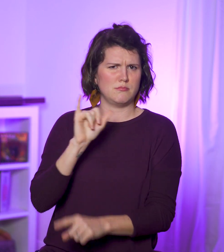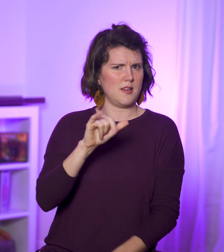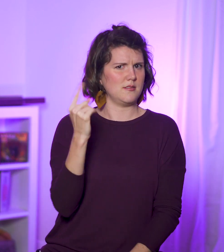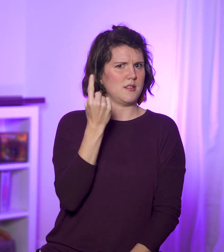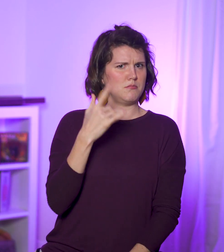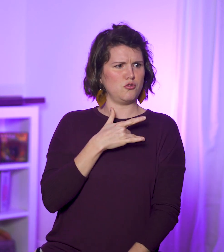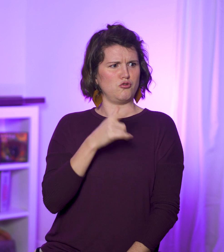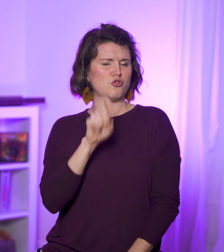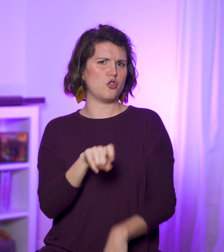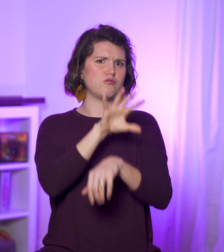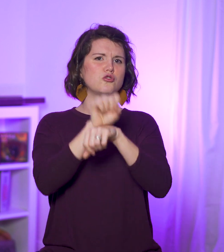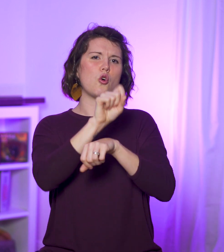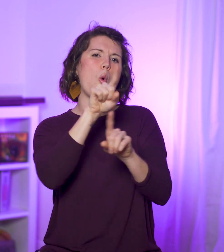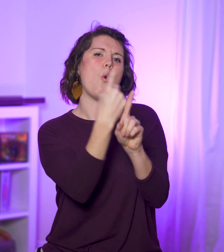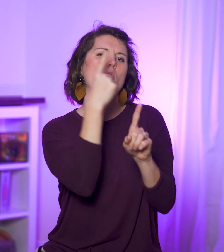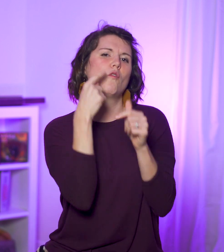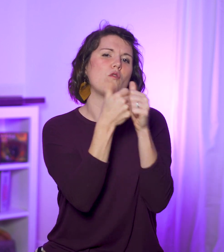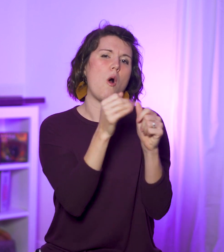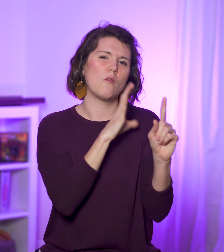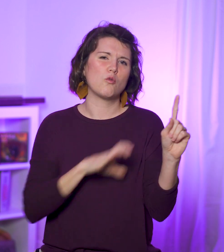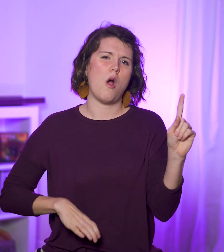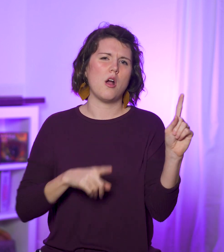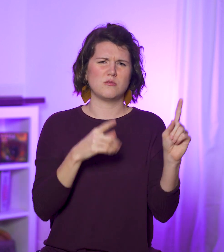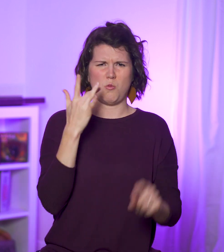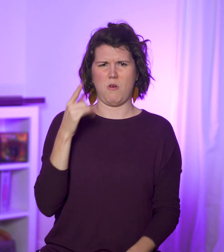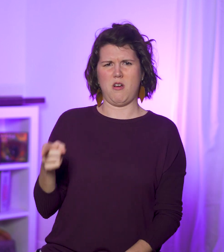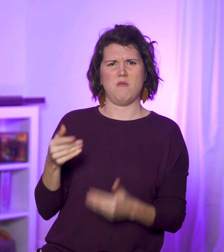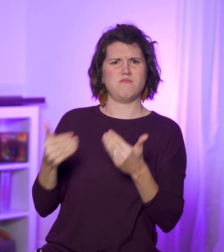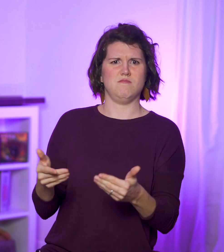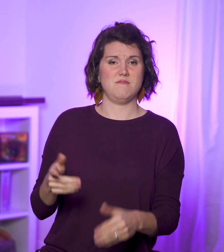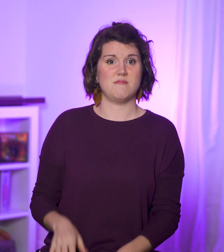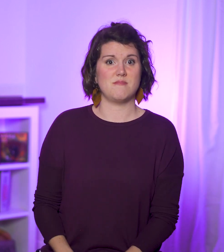something reserved only for true followers of Christ. Why?